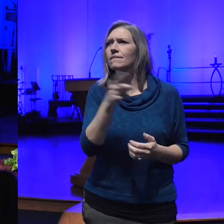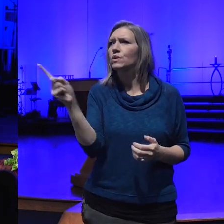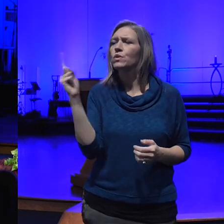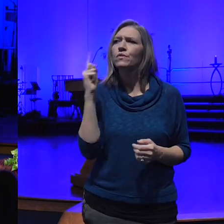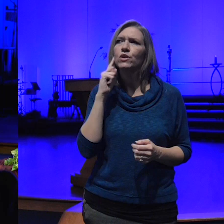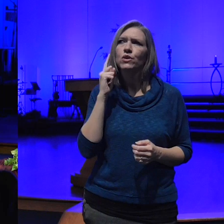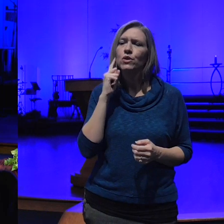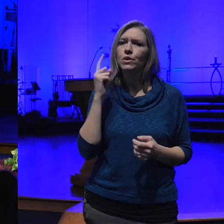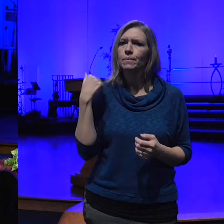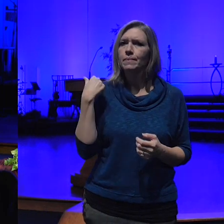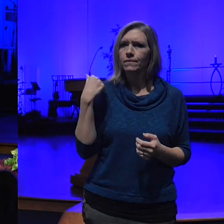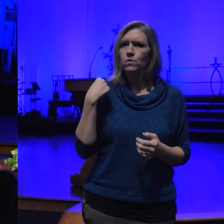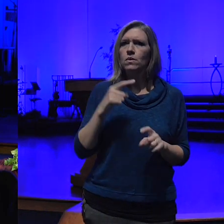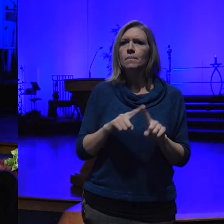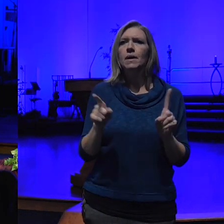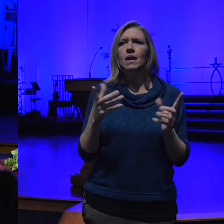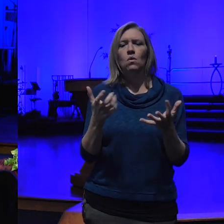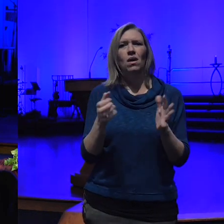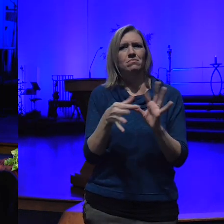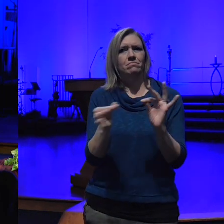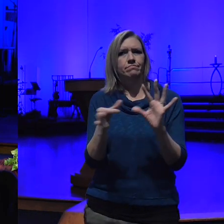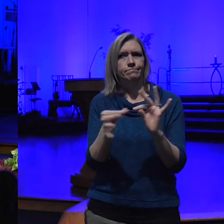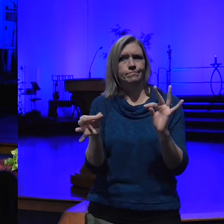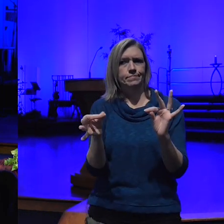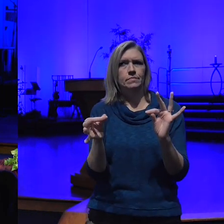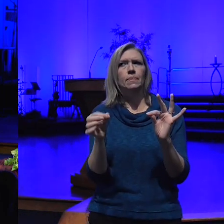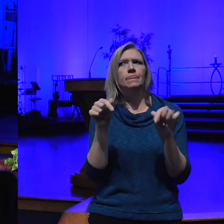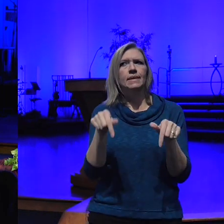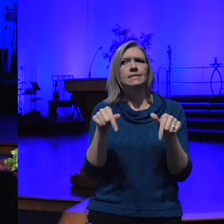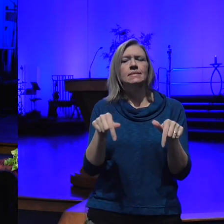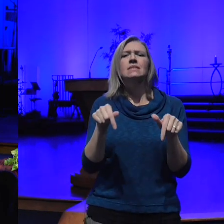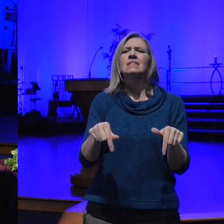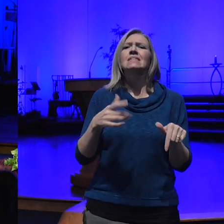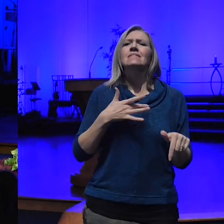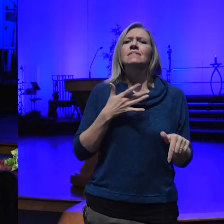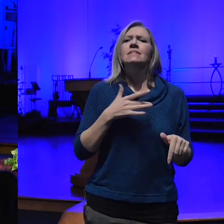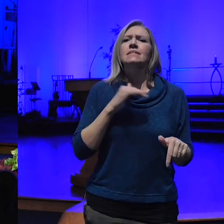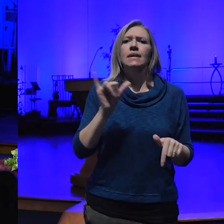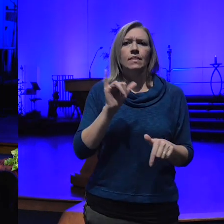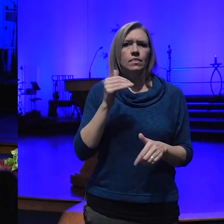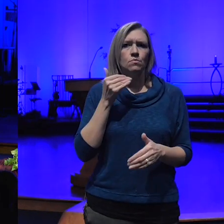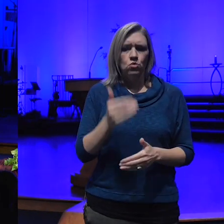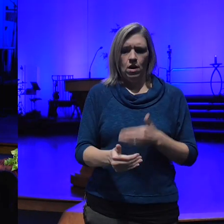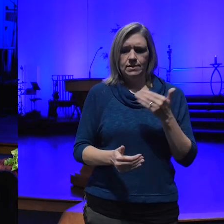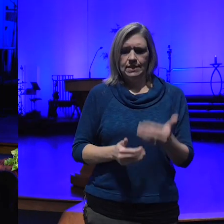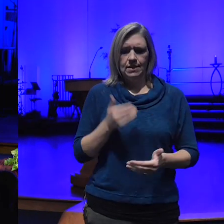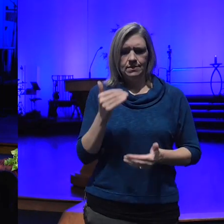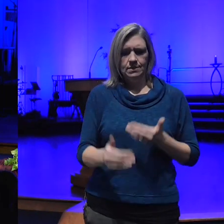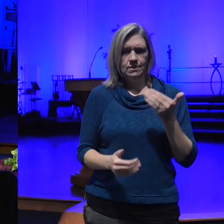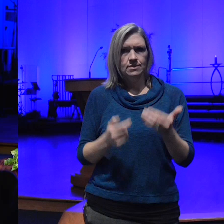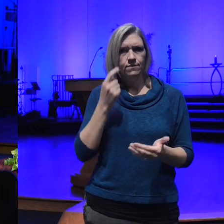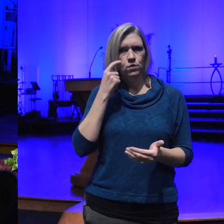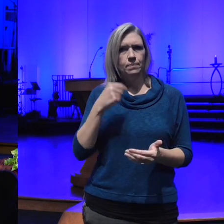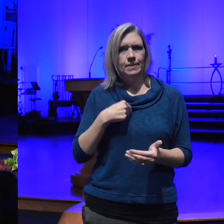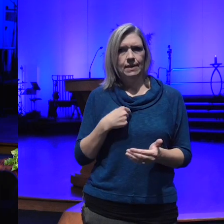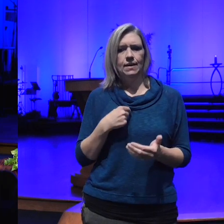to present this to it because this feels kind of the process for me of facilitating myself out of